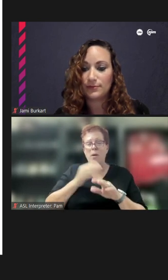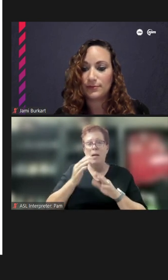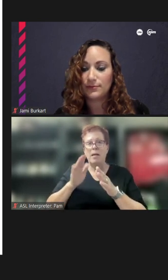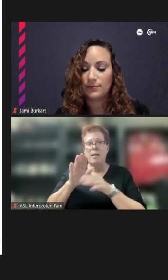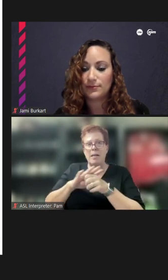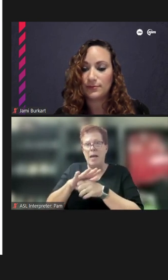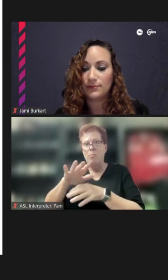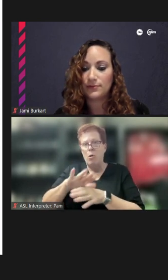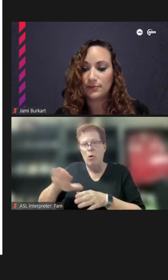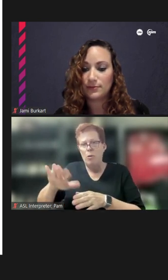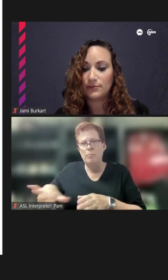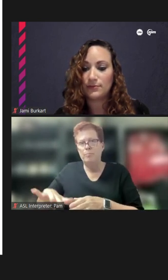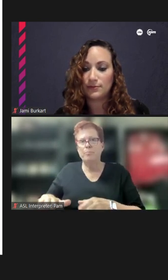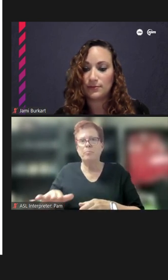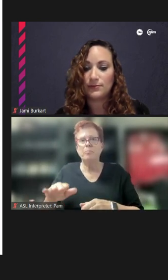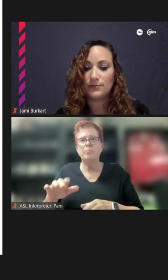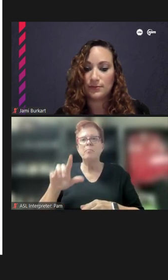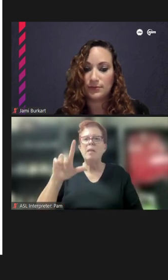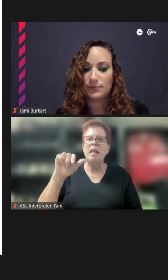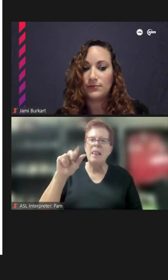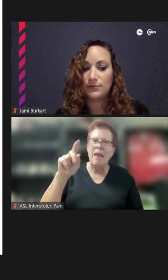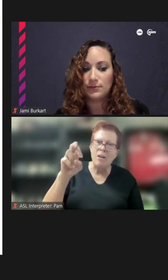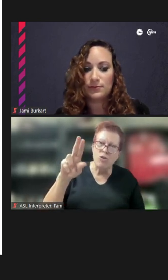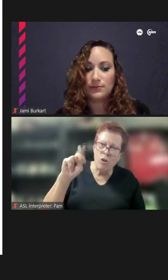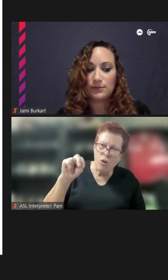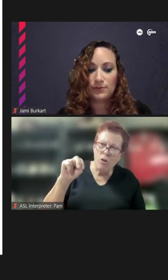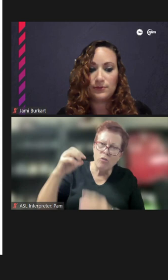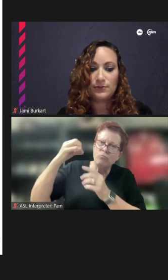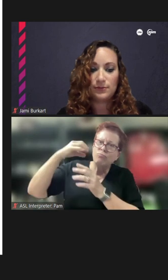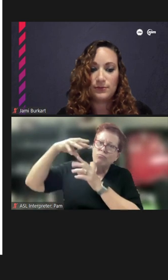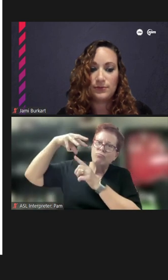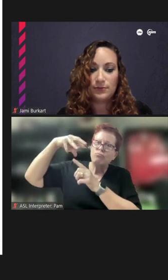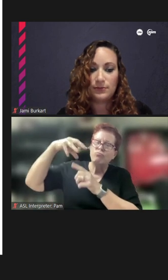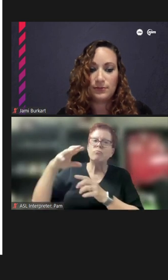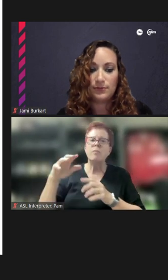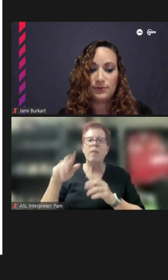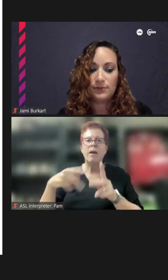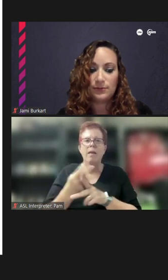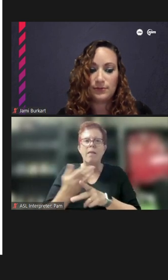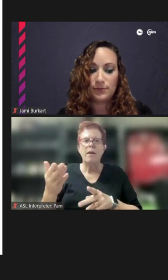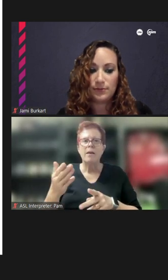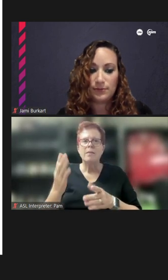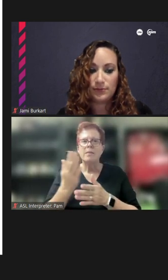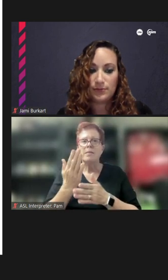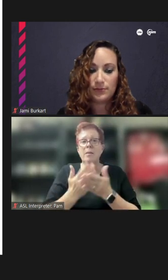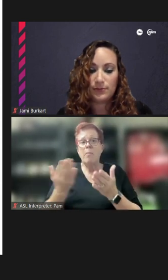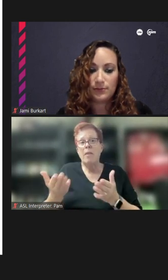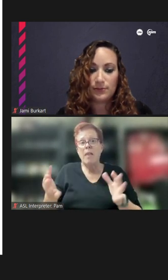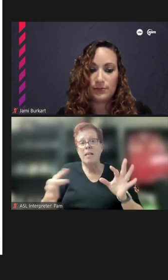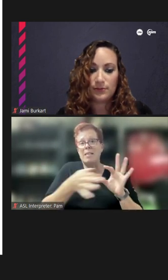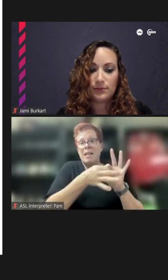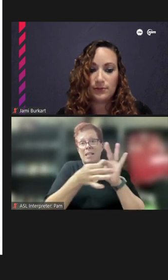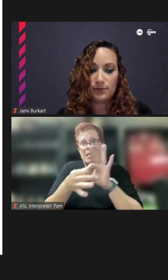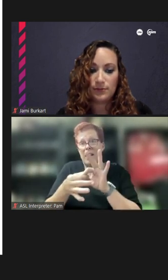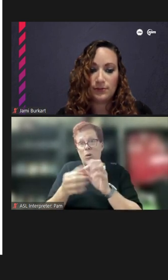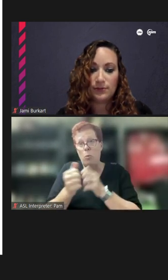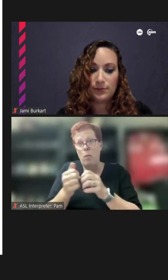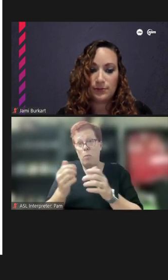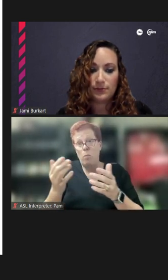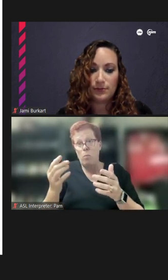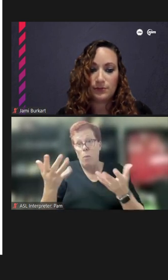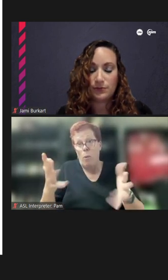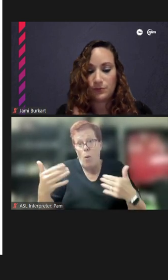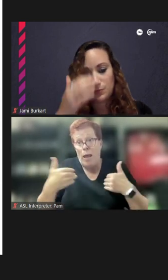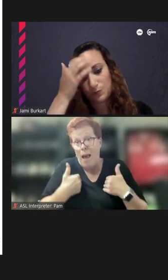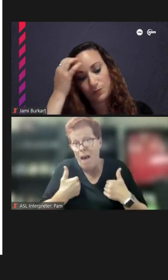the lanterns and all that, so something that kind of ties together with what's already exists. My --